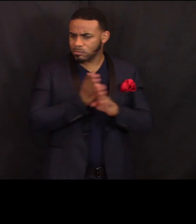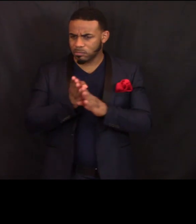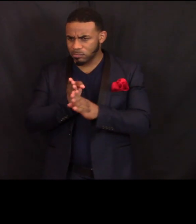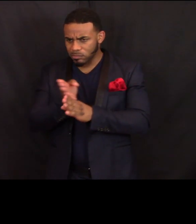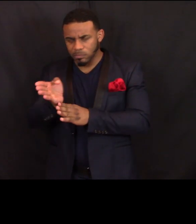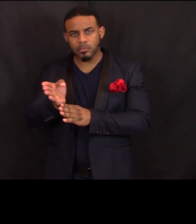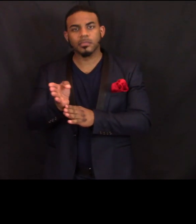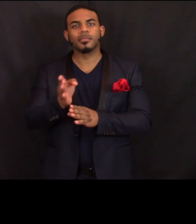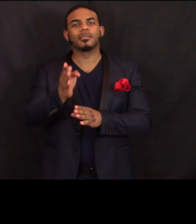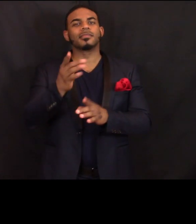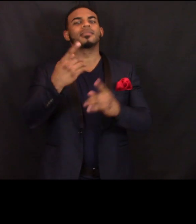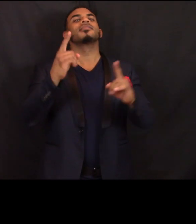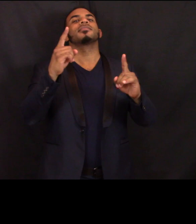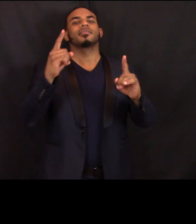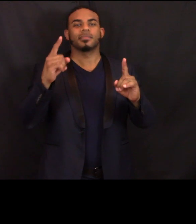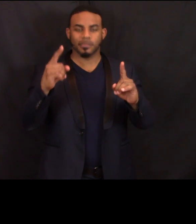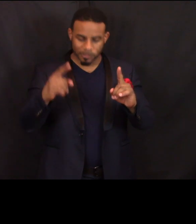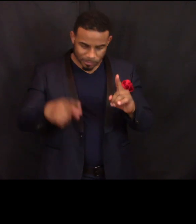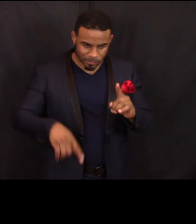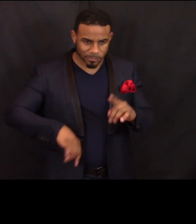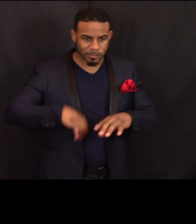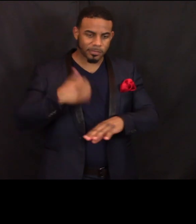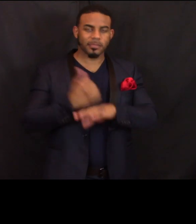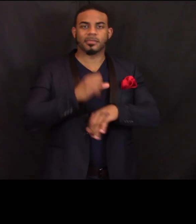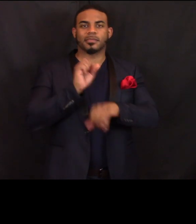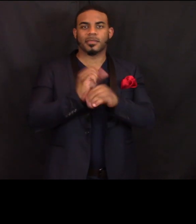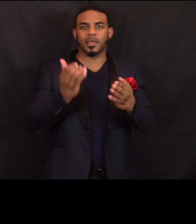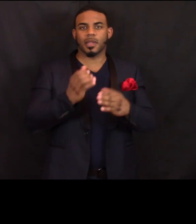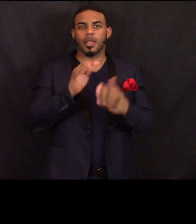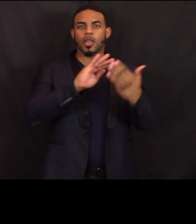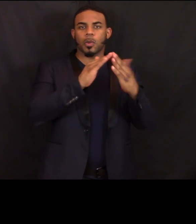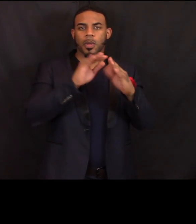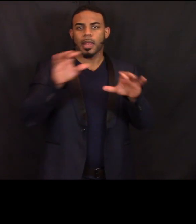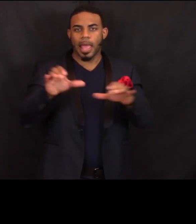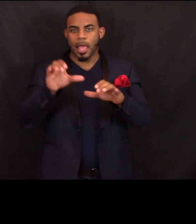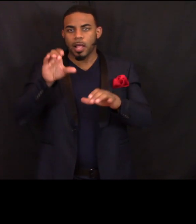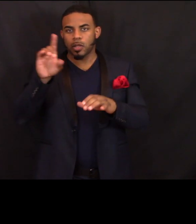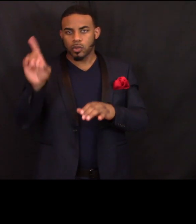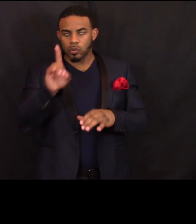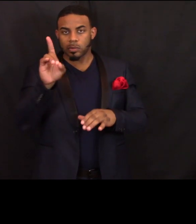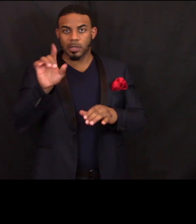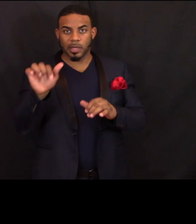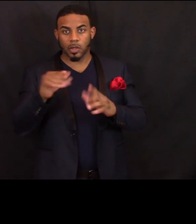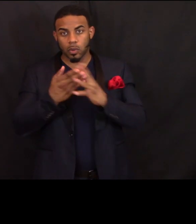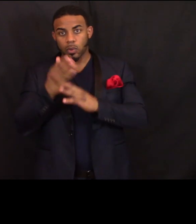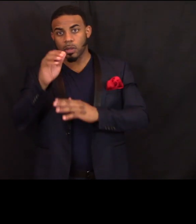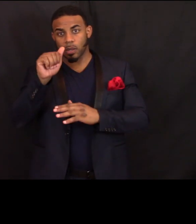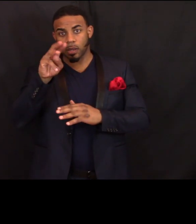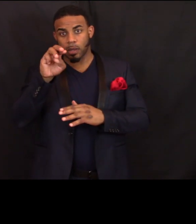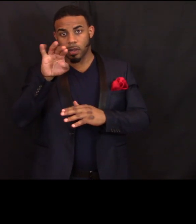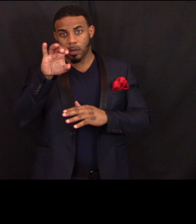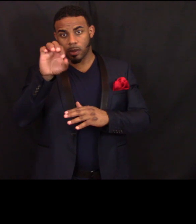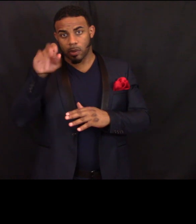and I found a job here at Community Action Duluth through the AmeriCorps program. So that means I first came to Community Action